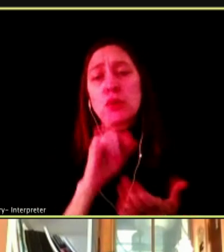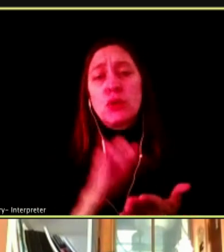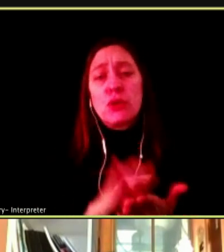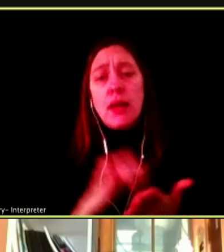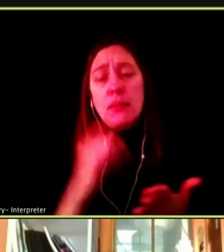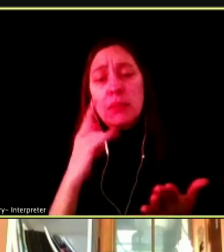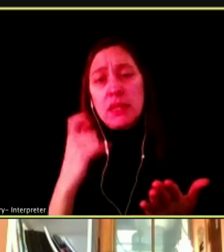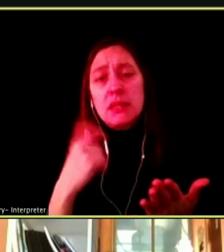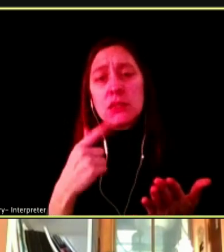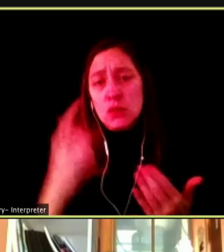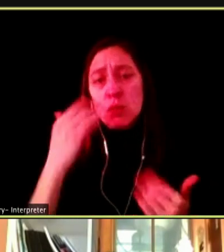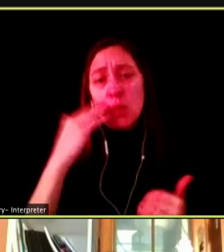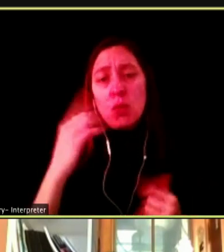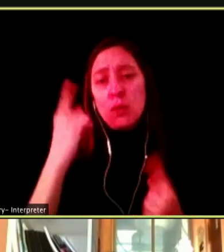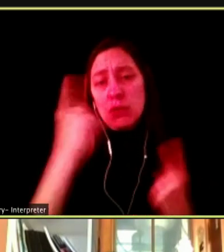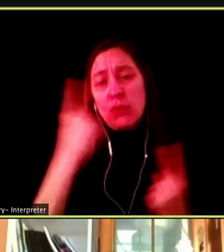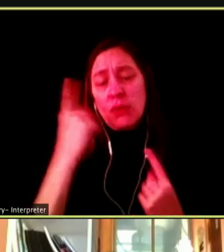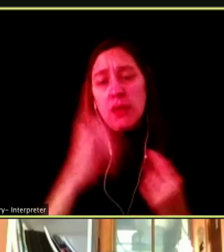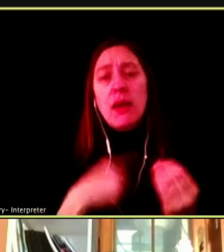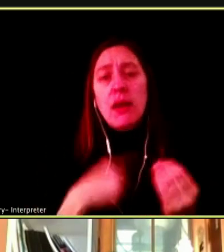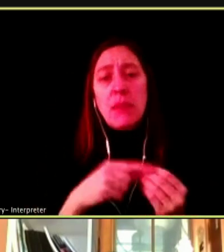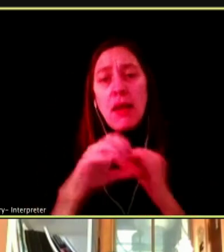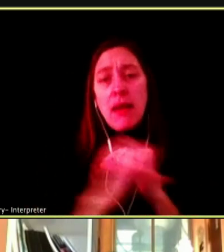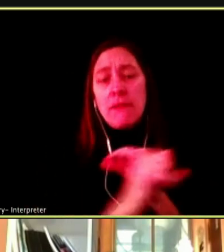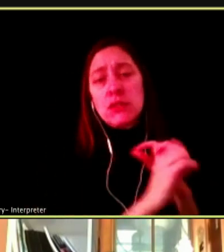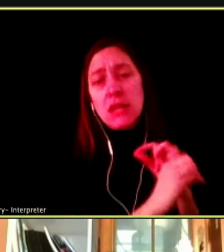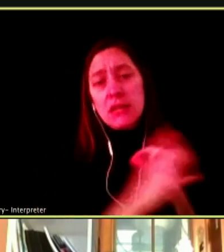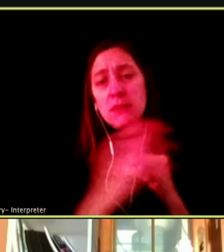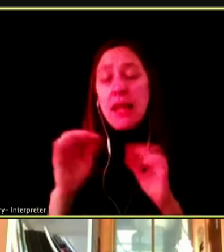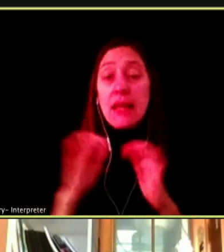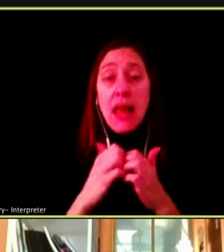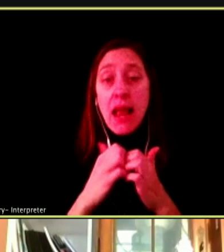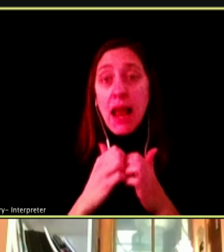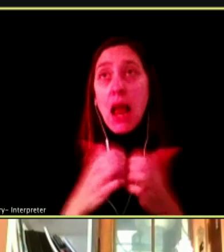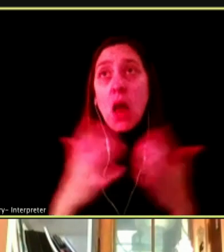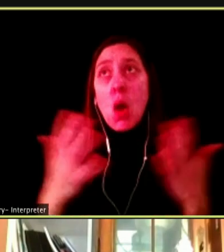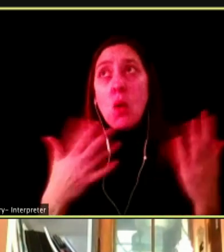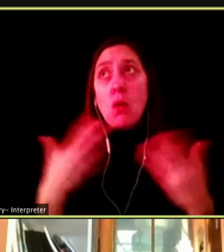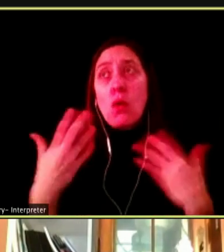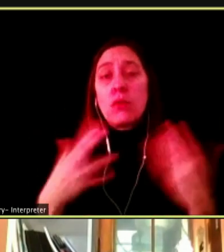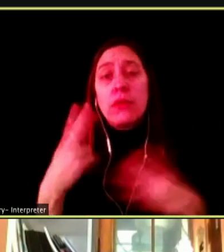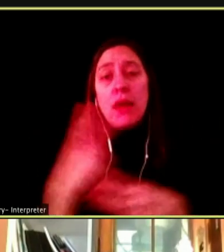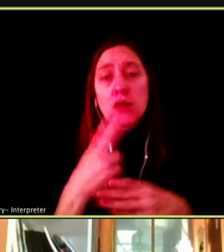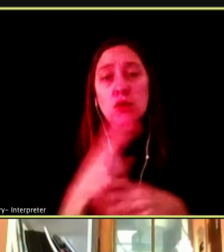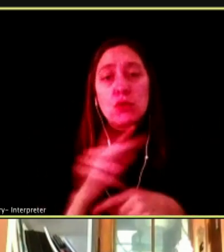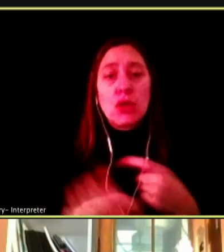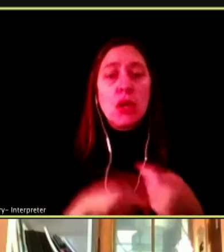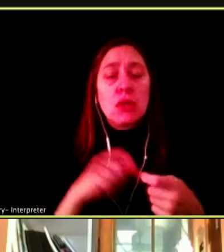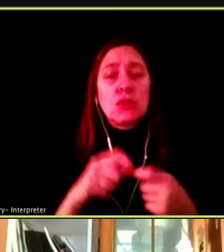WHEN YOU THINK ABOUT THE ADVERTISEMENTS AND HOW THEY USE CERTAIN WORDS AND CERTAIN GRAPHICS